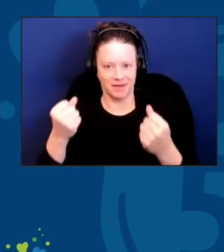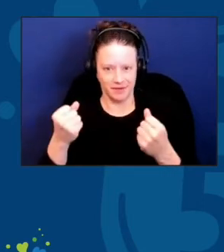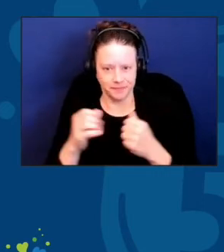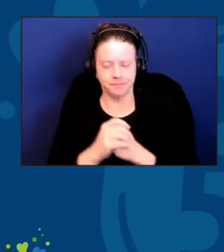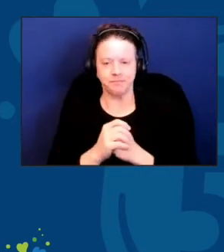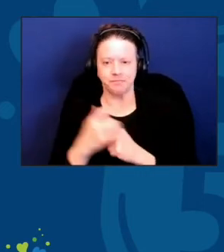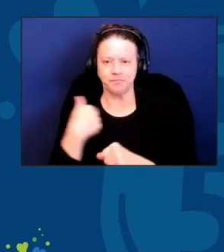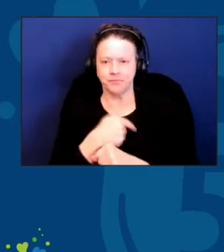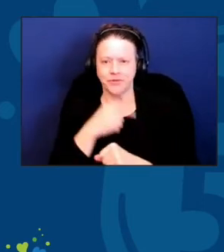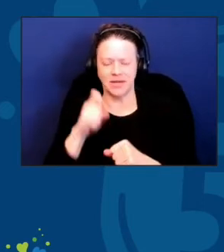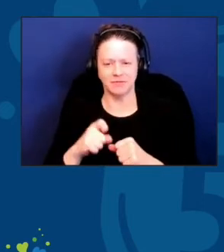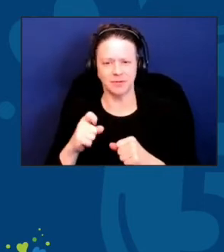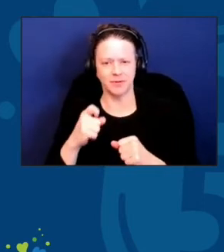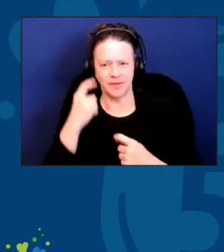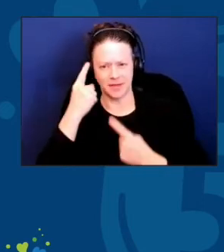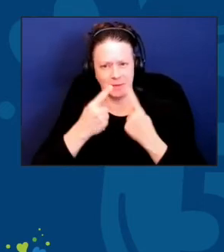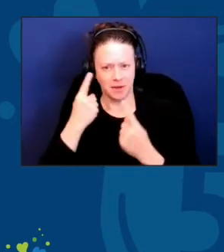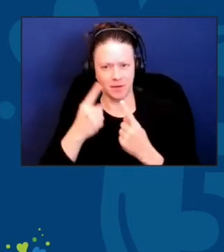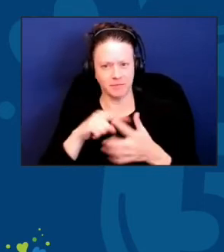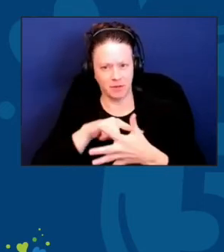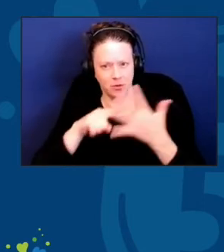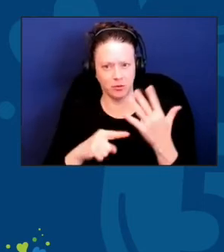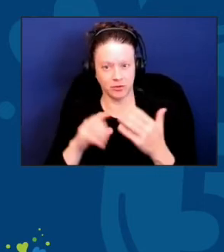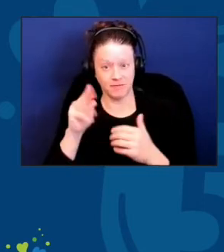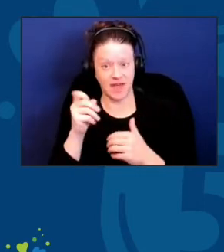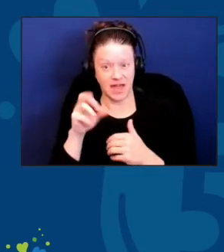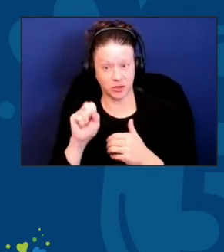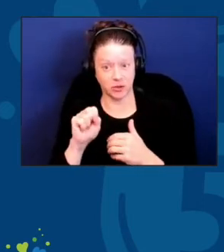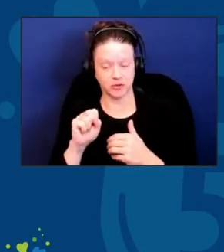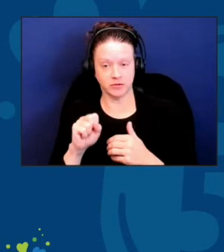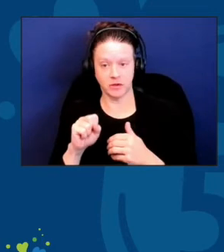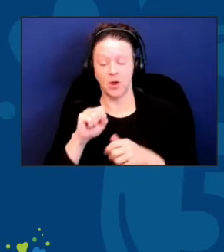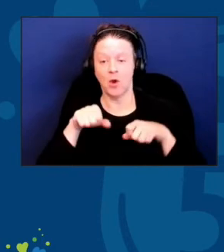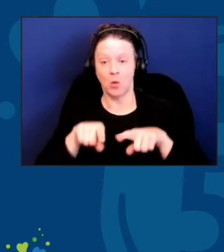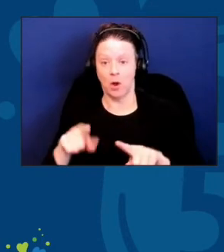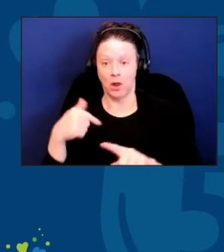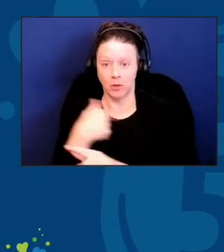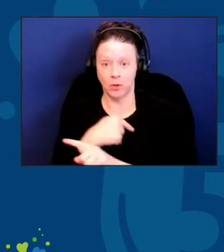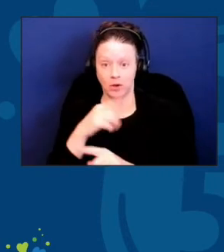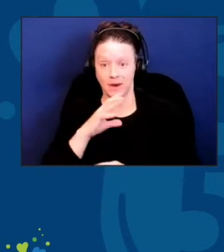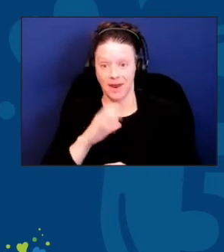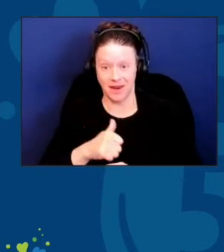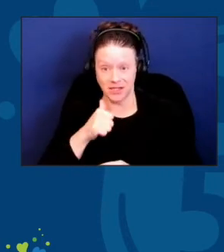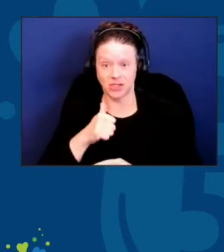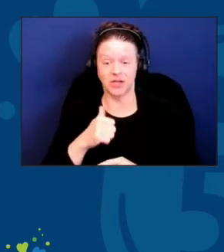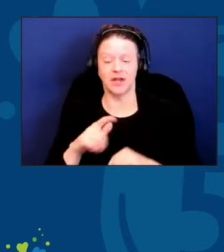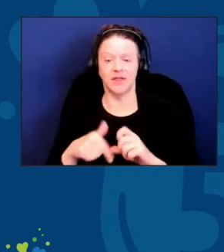that as we age drive our needs for community supports, including nutrition.